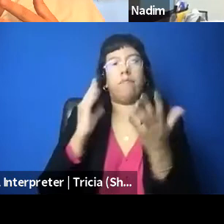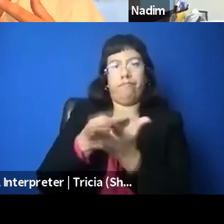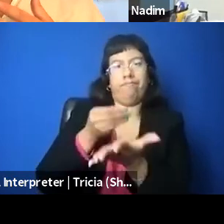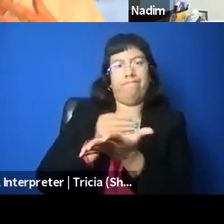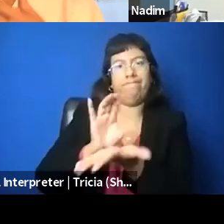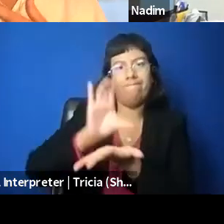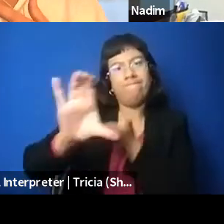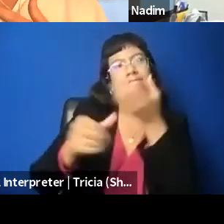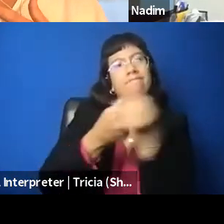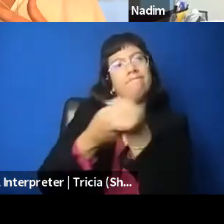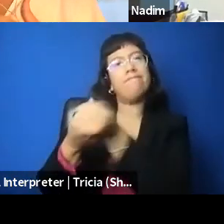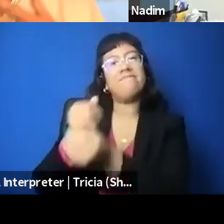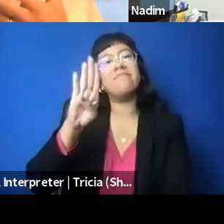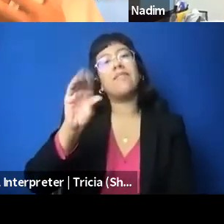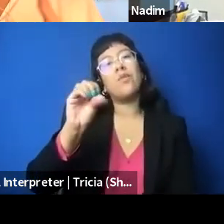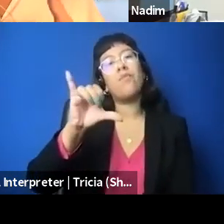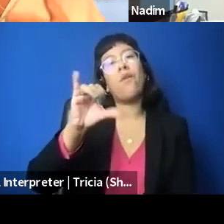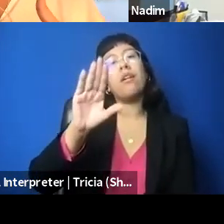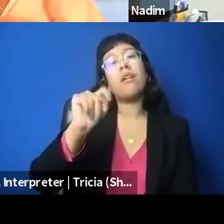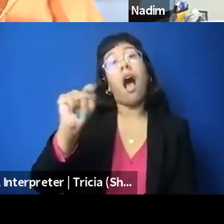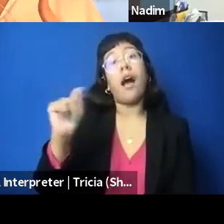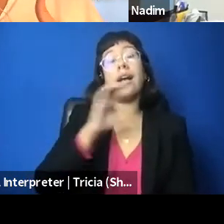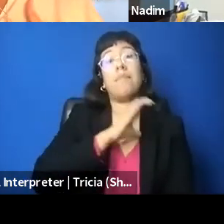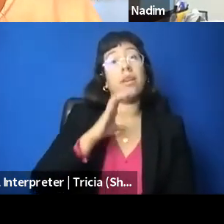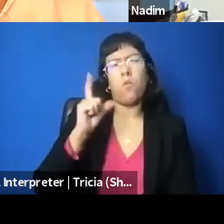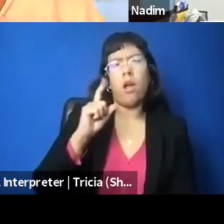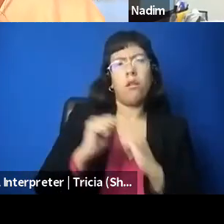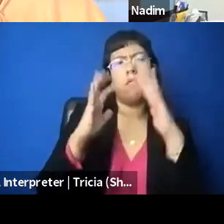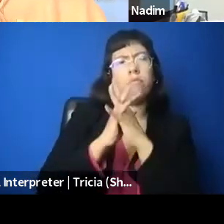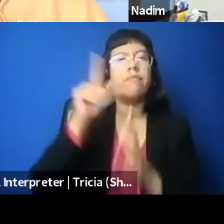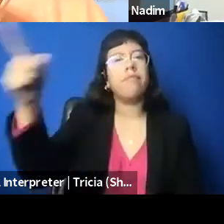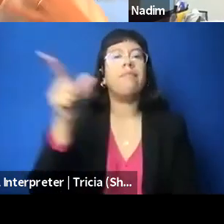which is based in Palestine, that boycott,